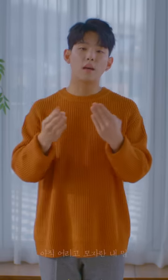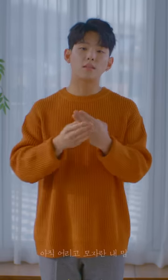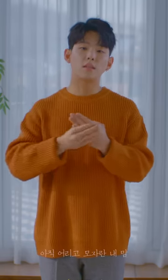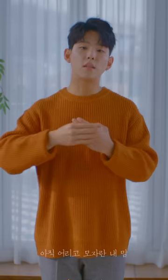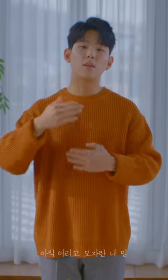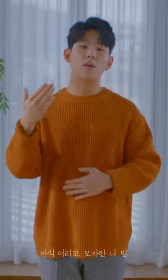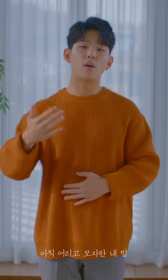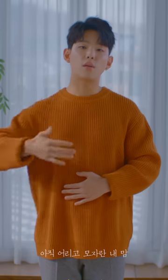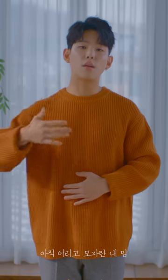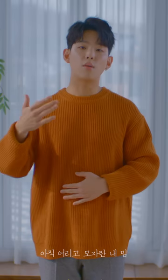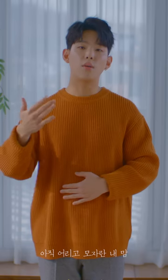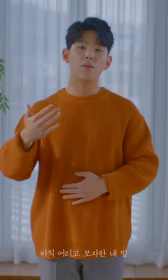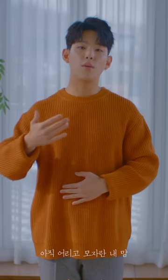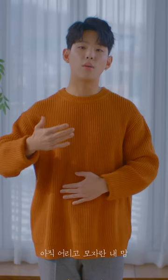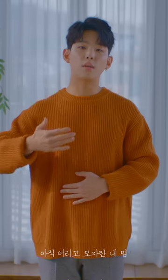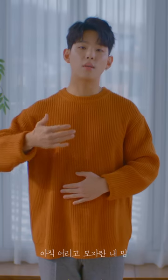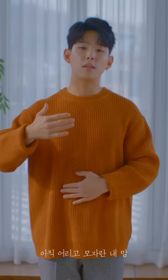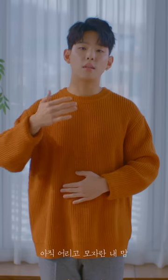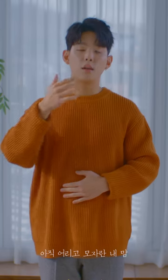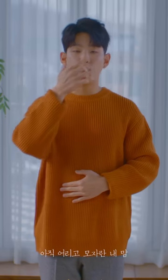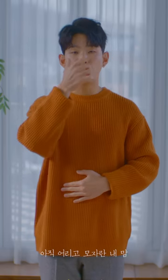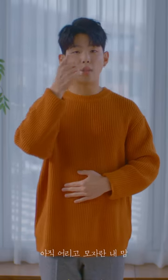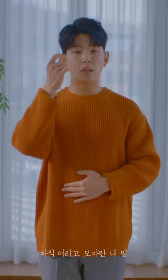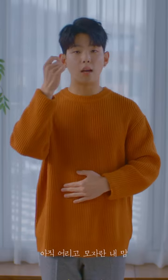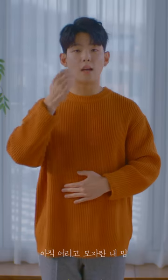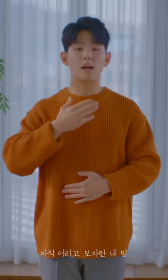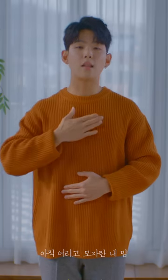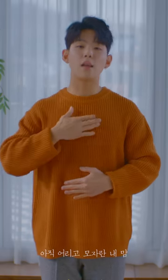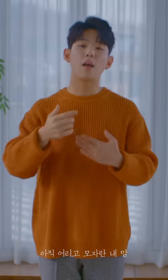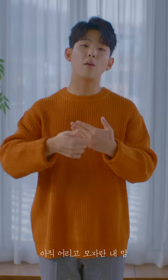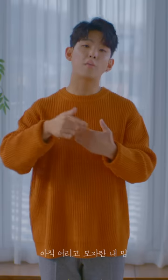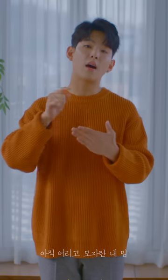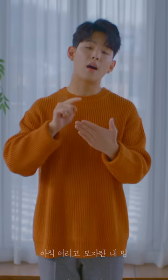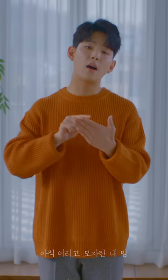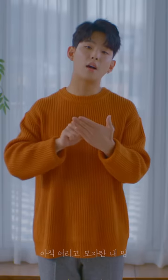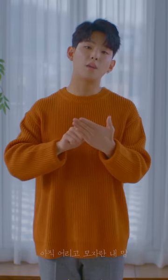My young and immaturity self